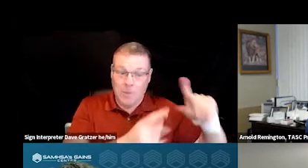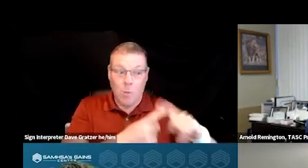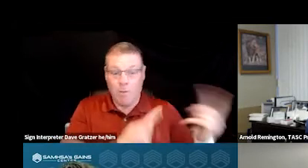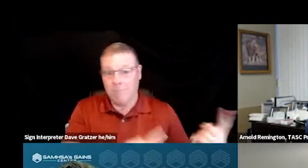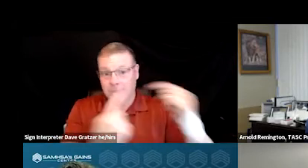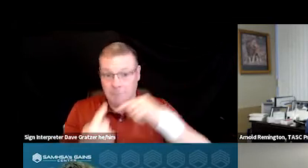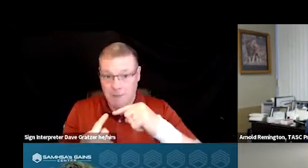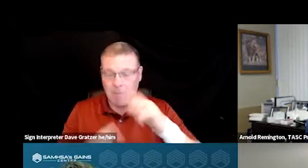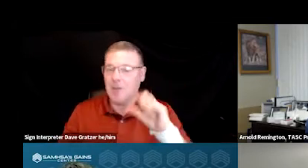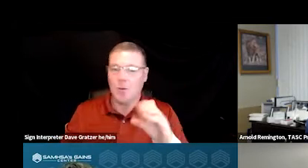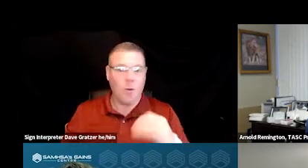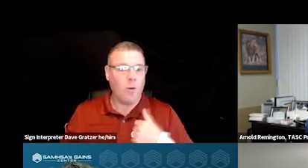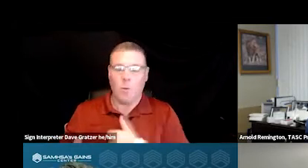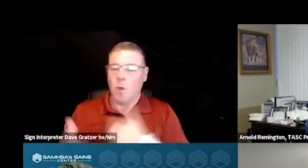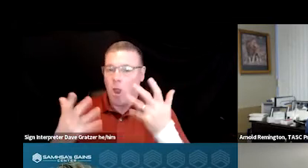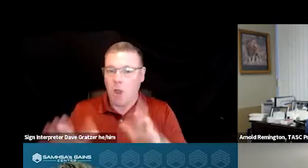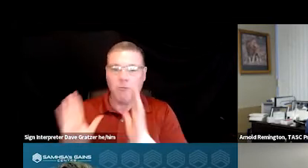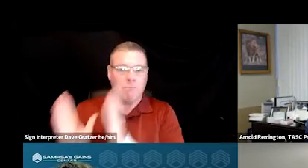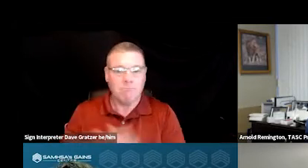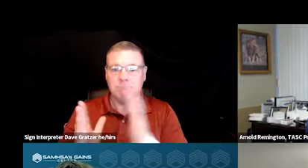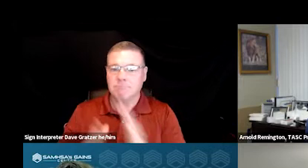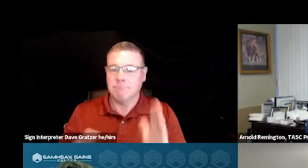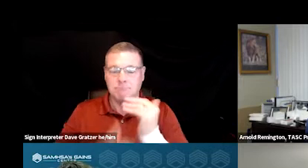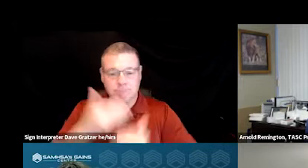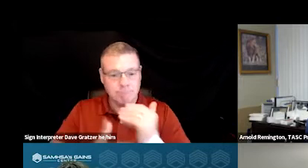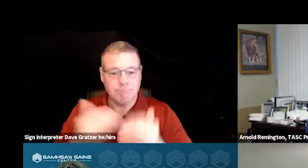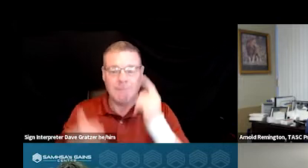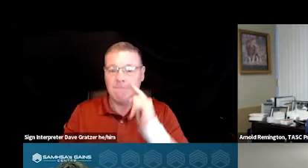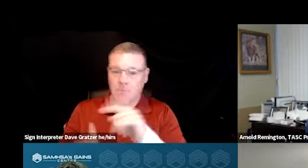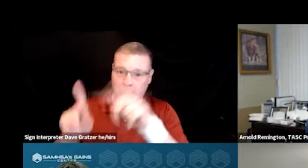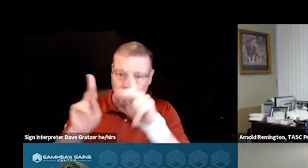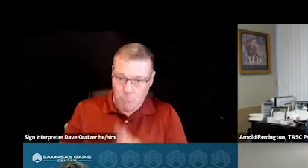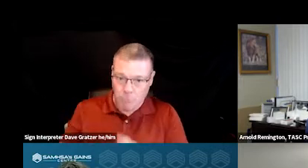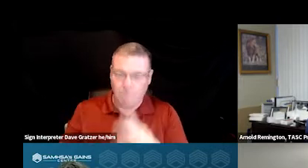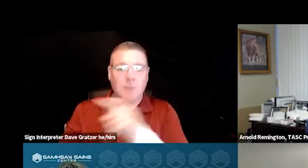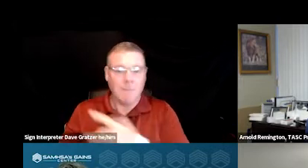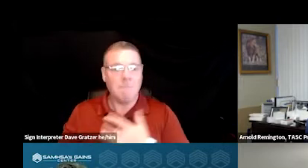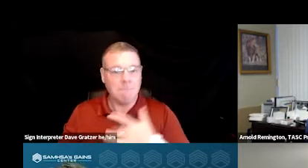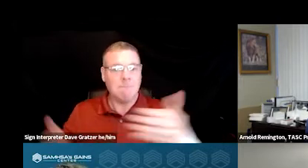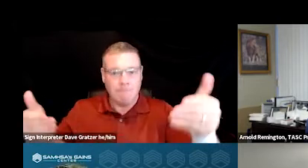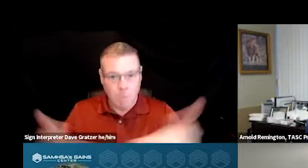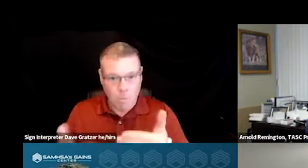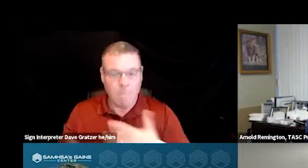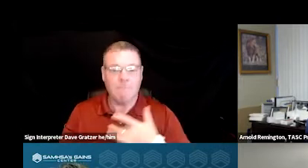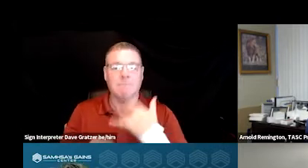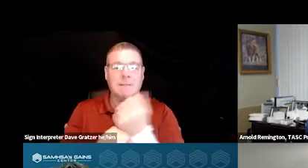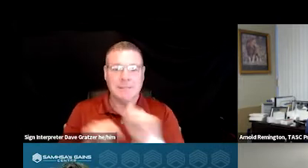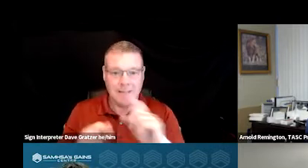so we're already planning and preparing for that individual so that they'll feel welcome and safe and secure when they arrive.